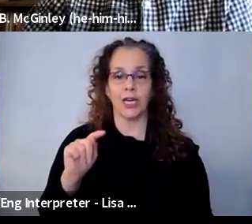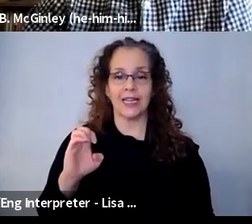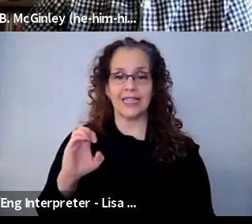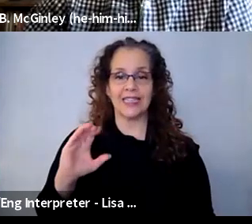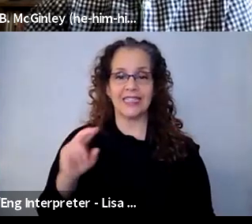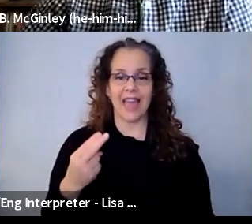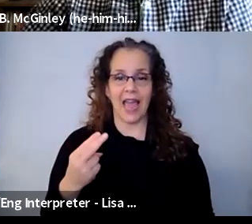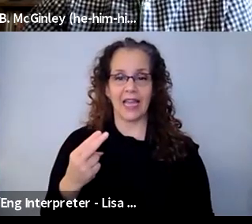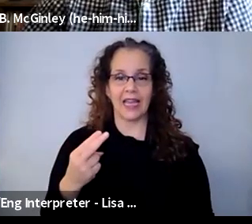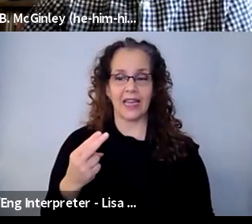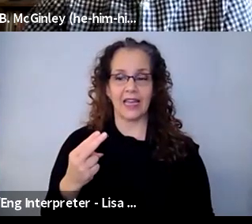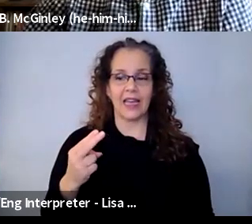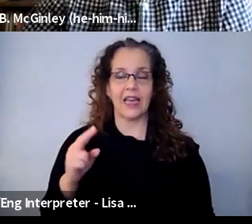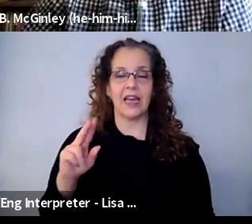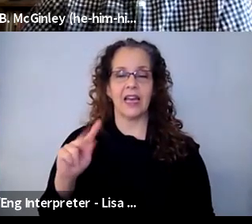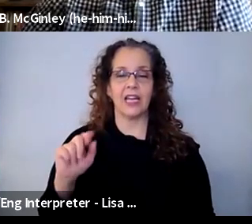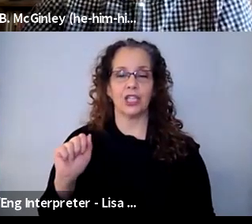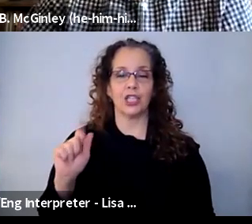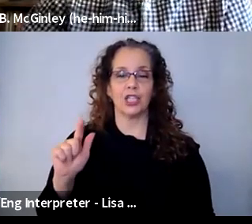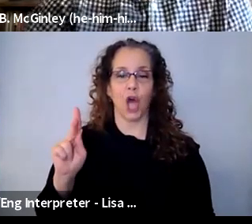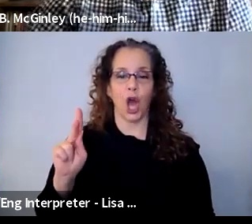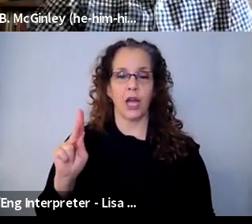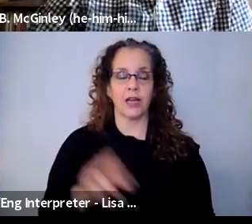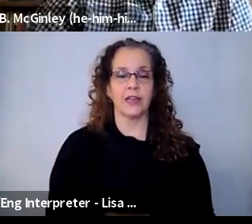style has sort of seeped into our devising work, our